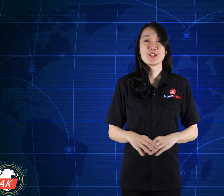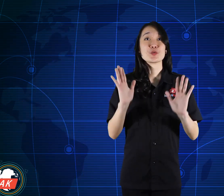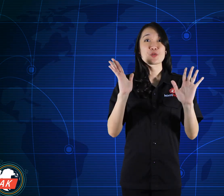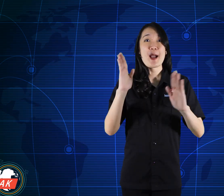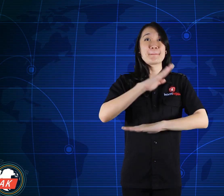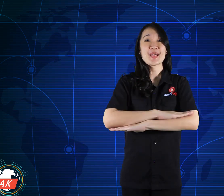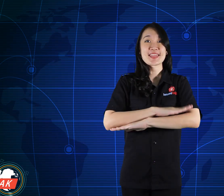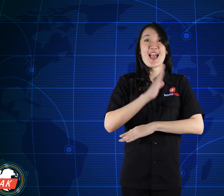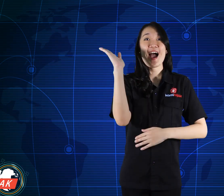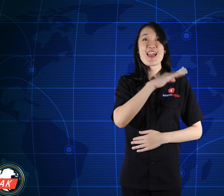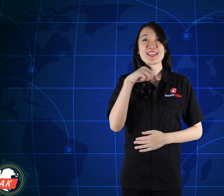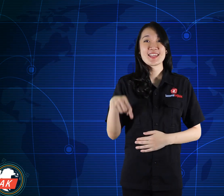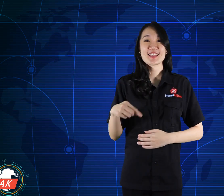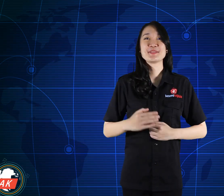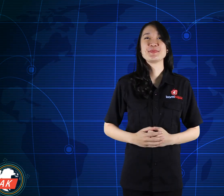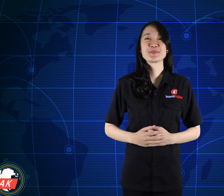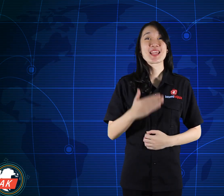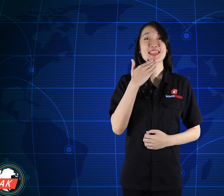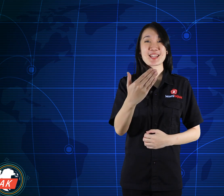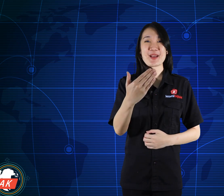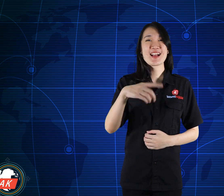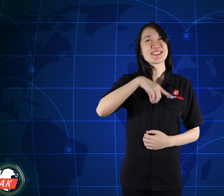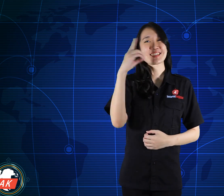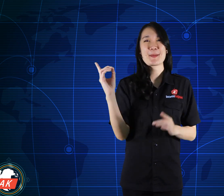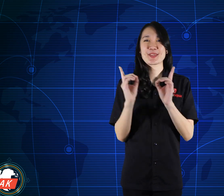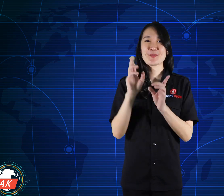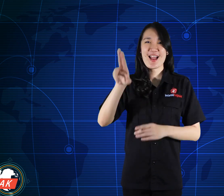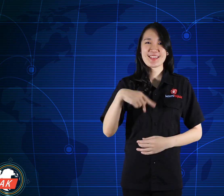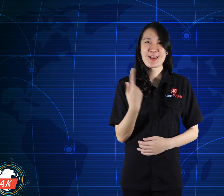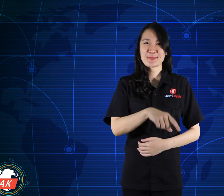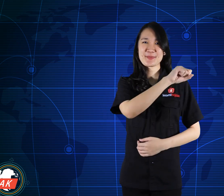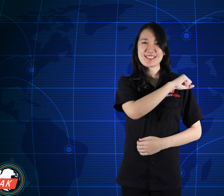That's the news for today. Thank you, see you again at KamiBijak.